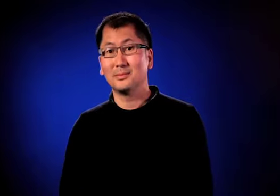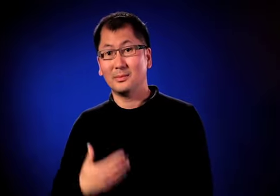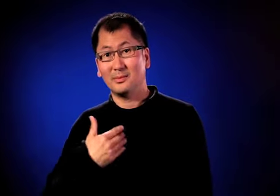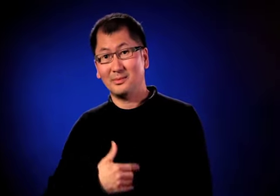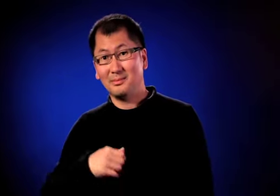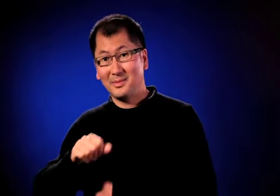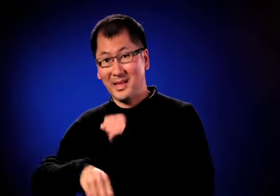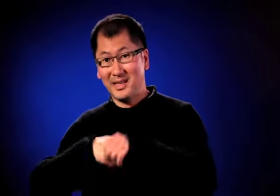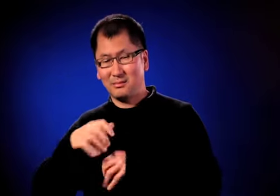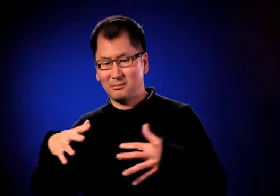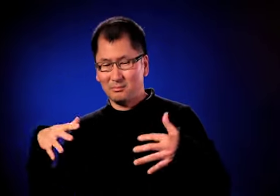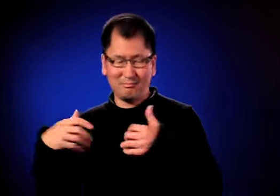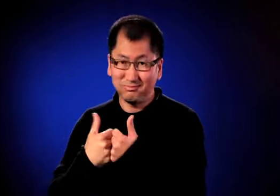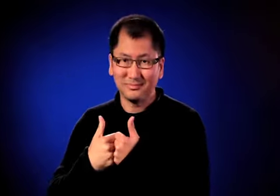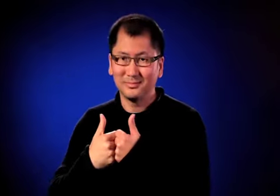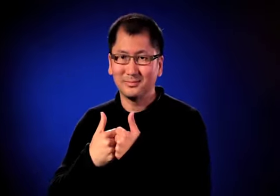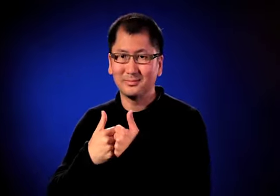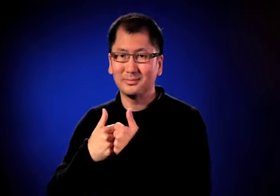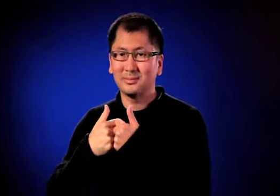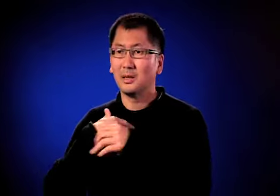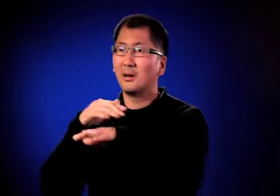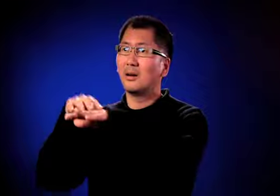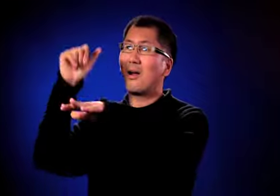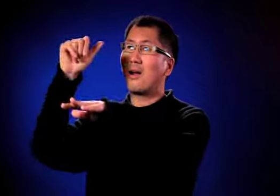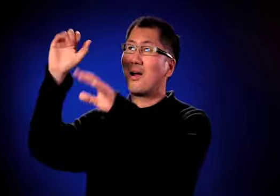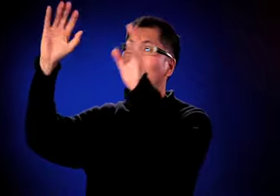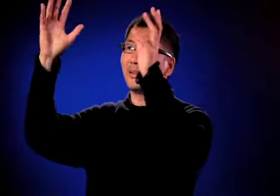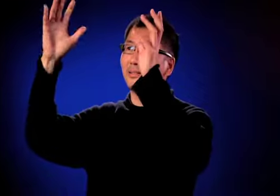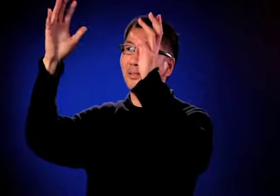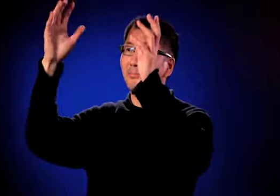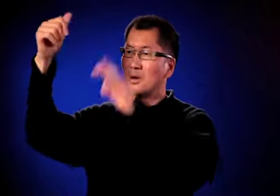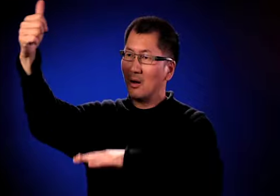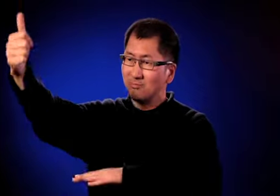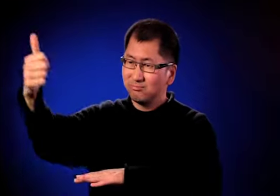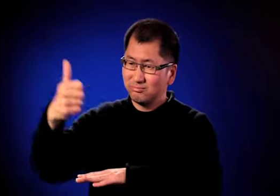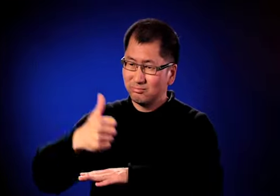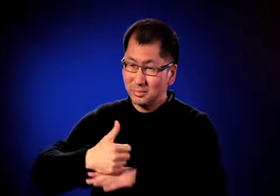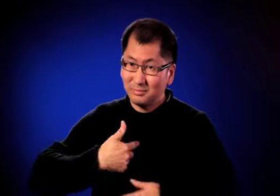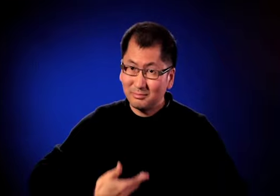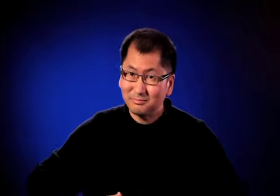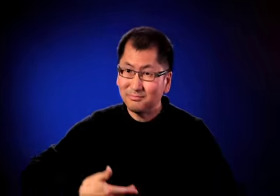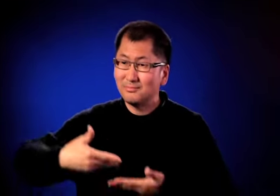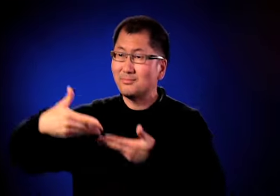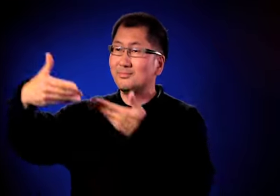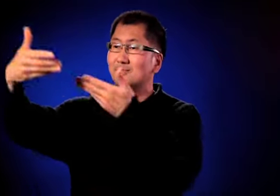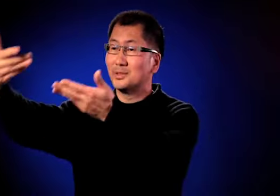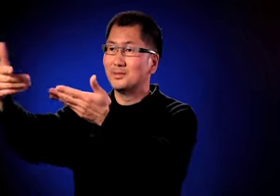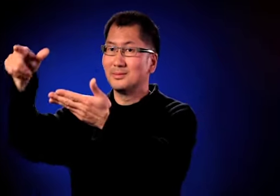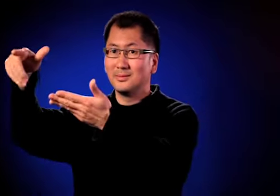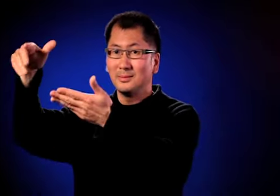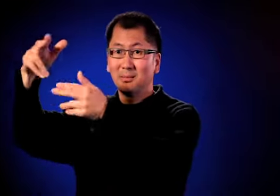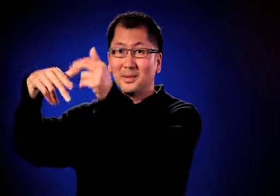I was in a horrific bicycle accident.